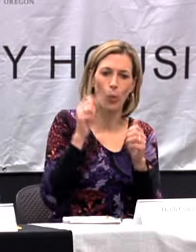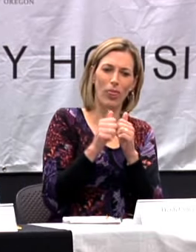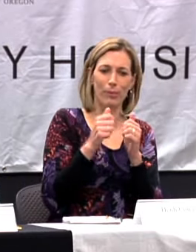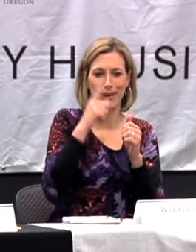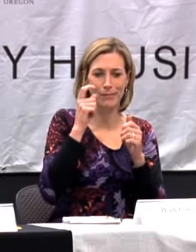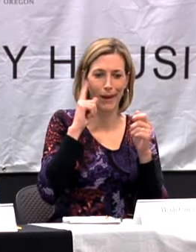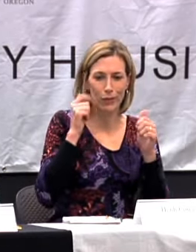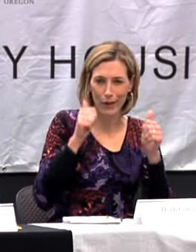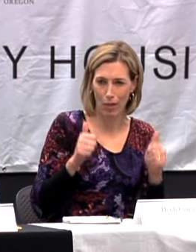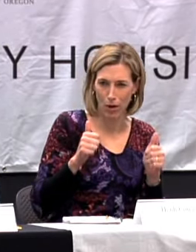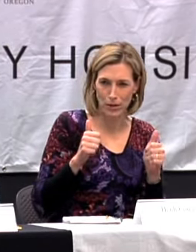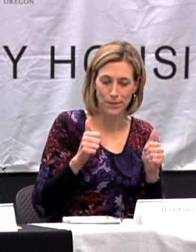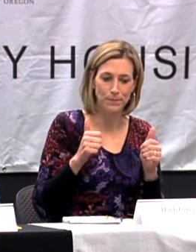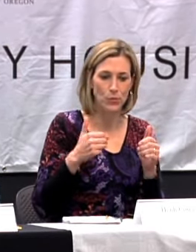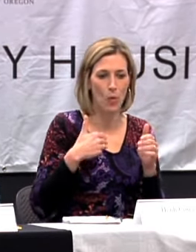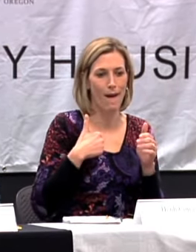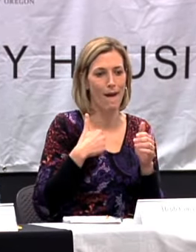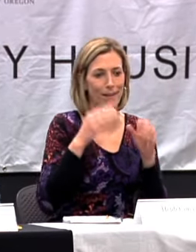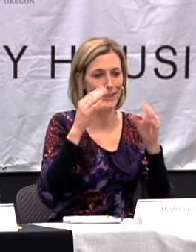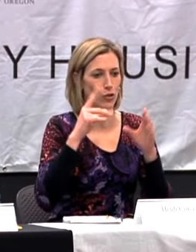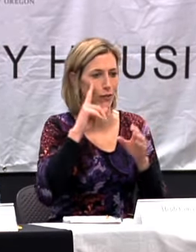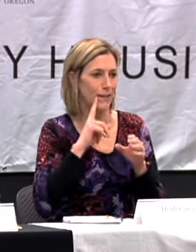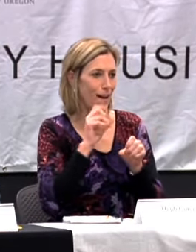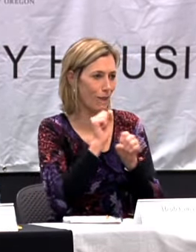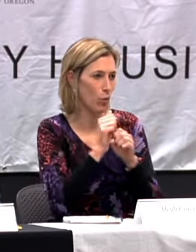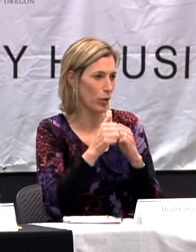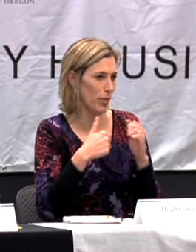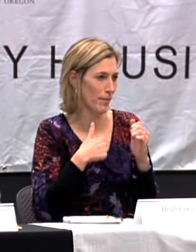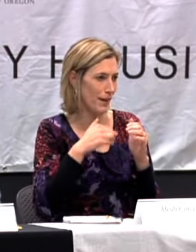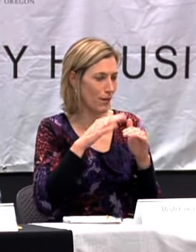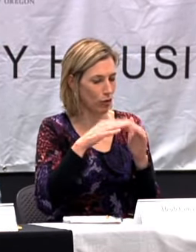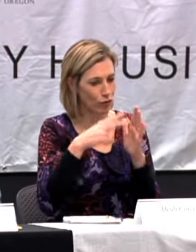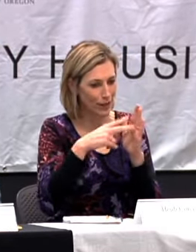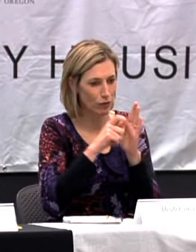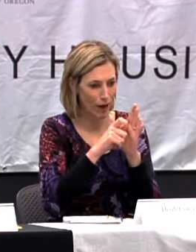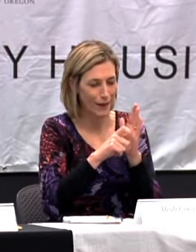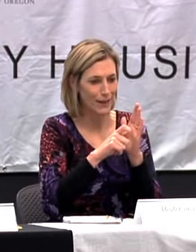BEHIND BECAUSE OF MY HEARING LOSS, THAT I WORKED WITH A TEACHER FOR